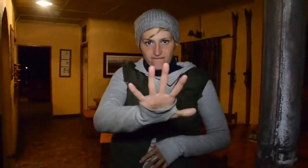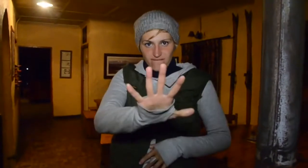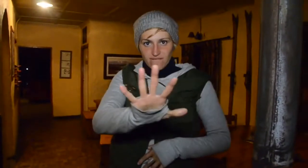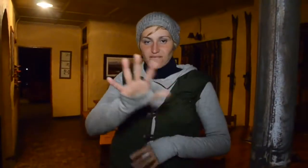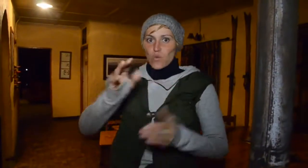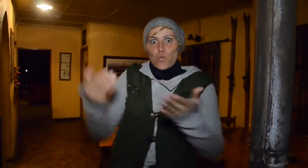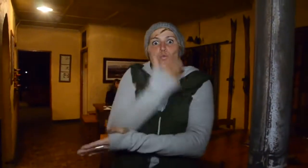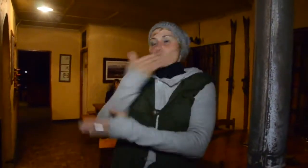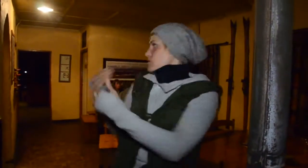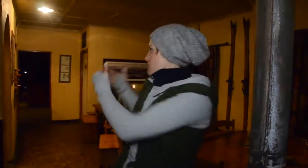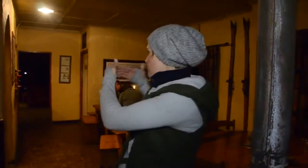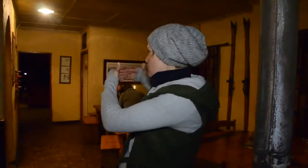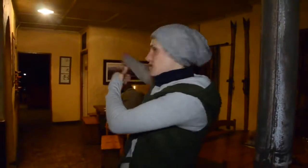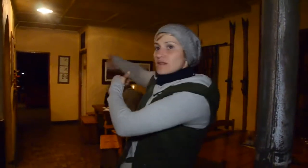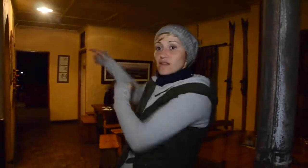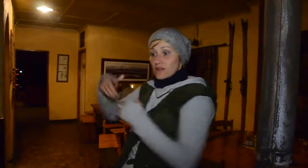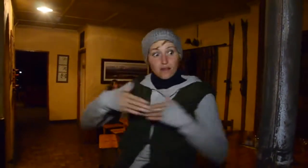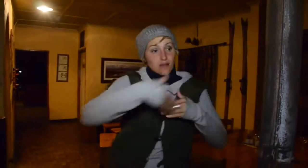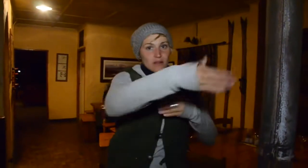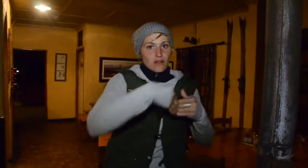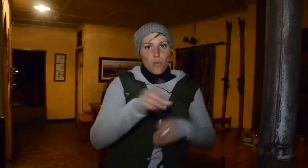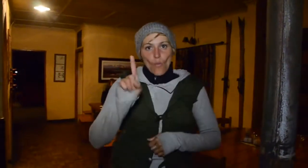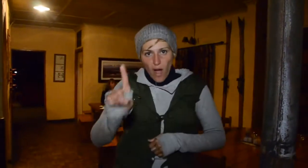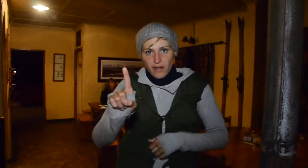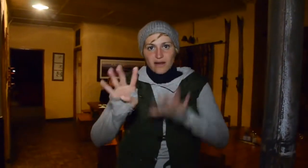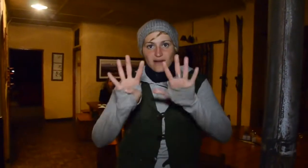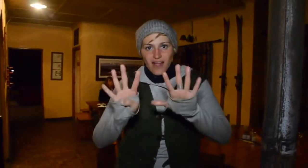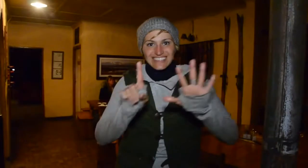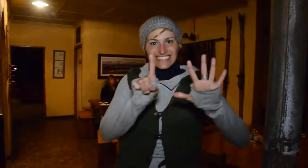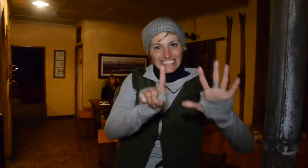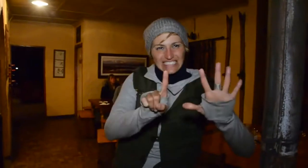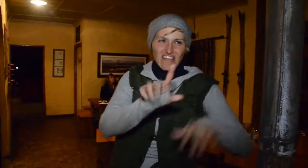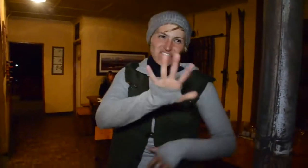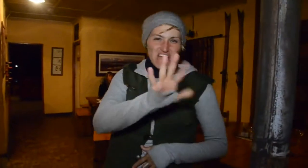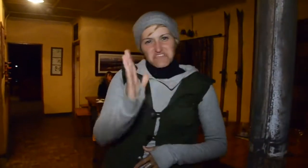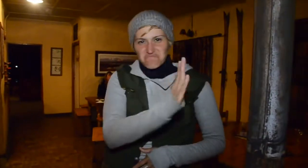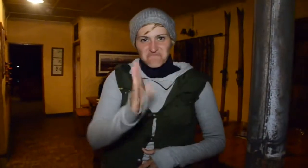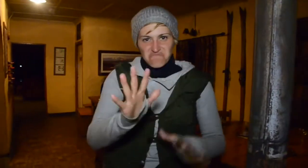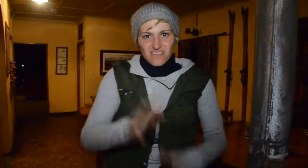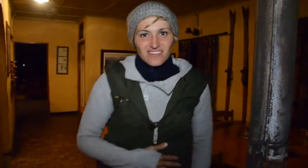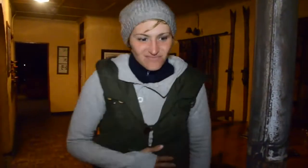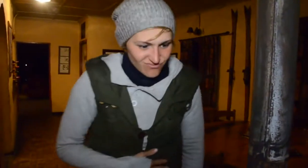in 1995, and the original building was built in approximately 1965.